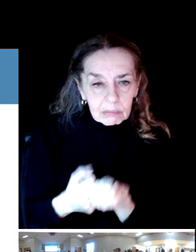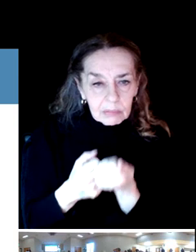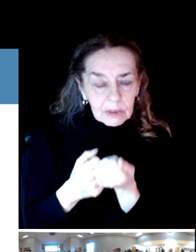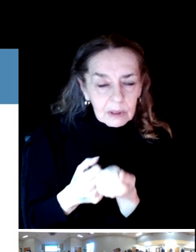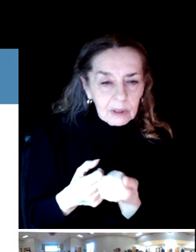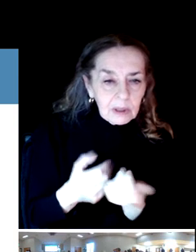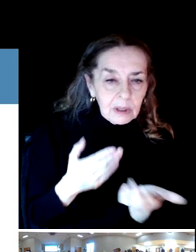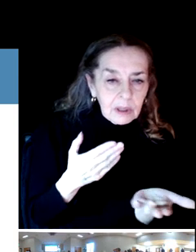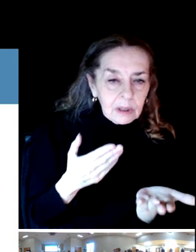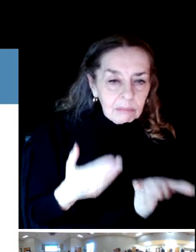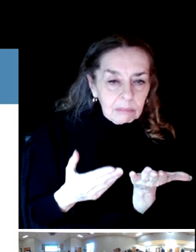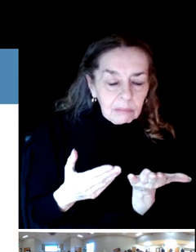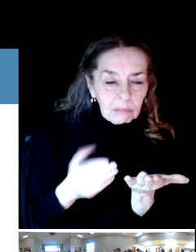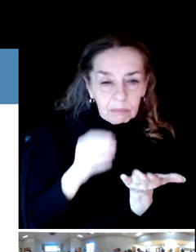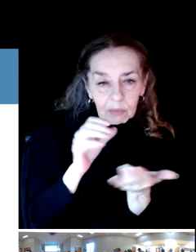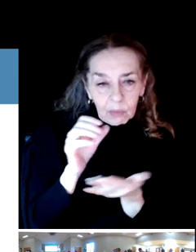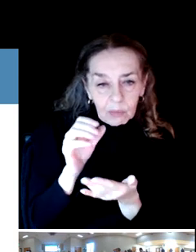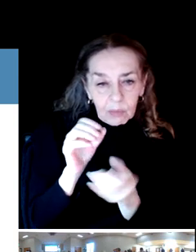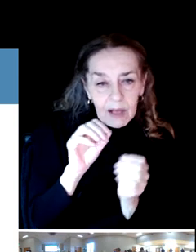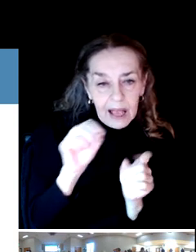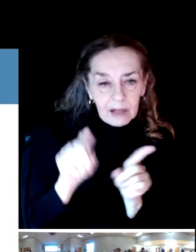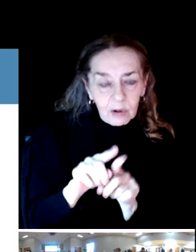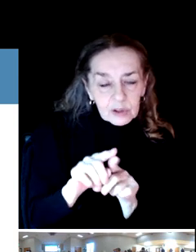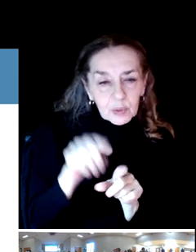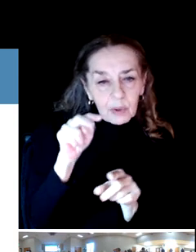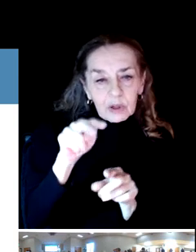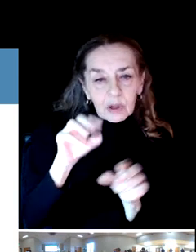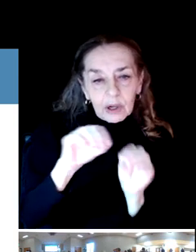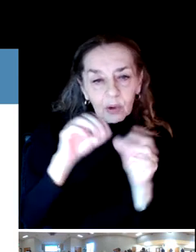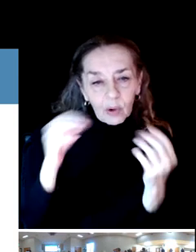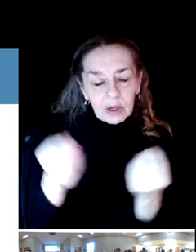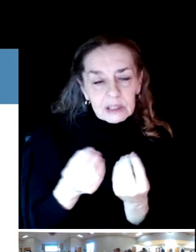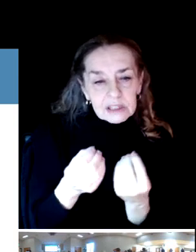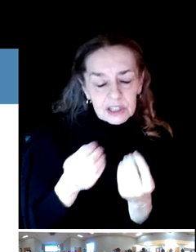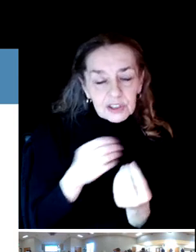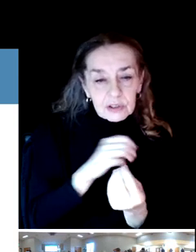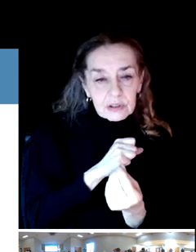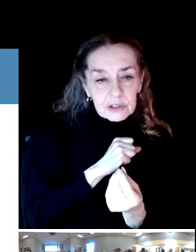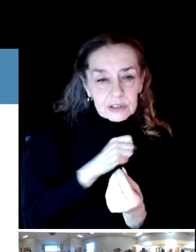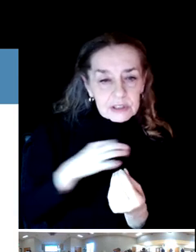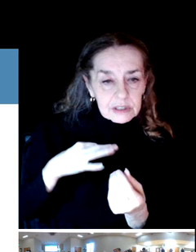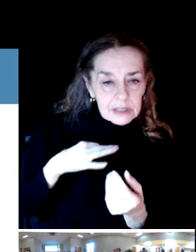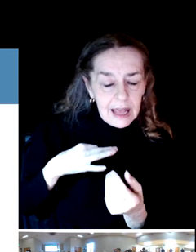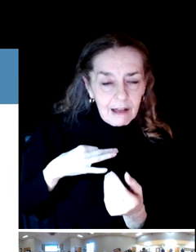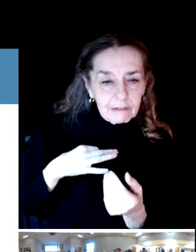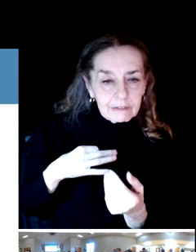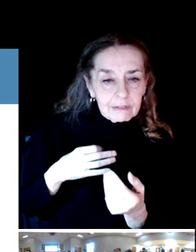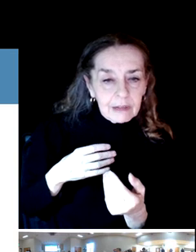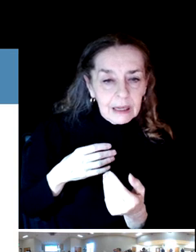Organizationally, we'll look at the staff and make some pretty deep comparisons to say,